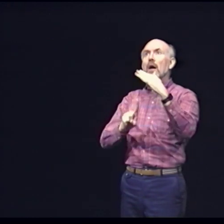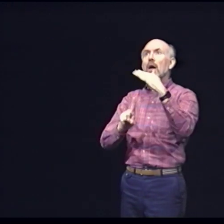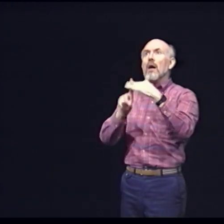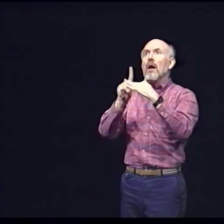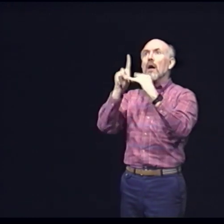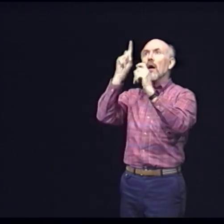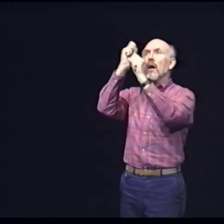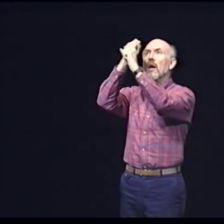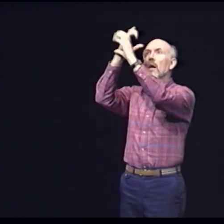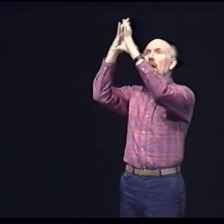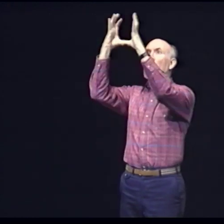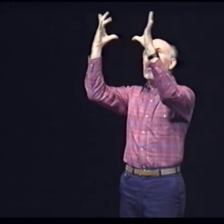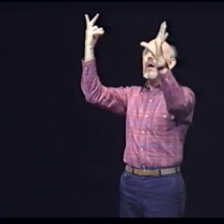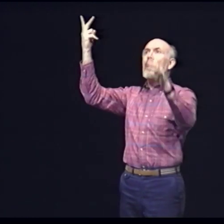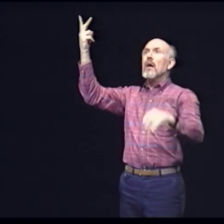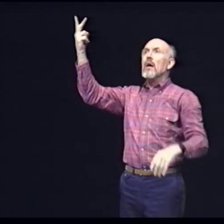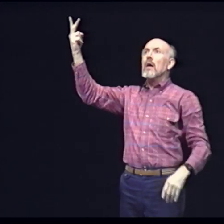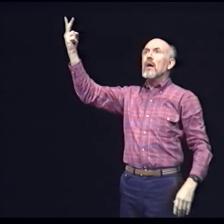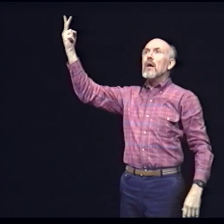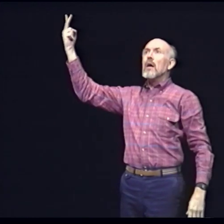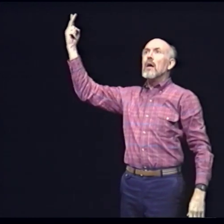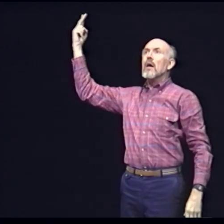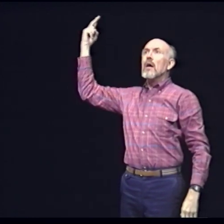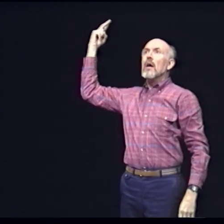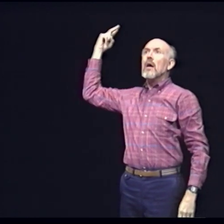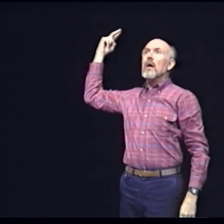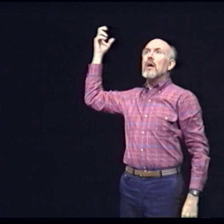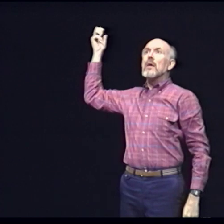It dawned upon me, a flashback, a memory